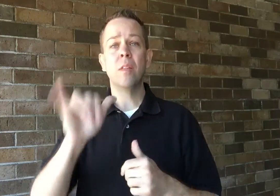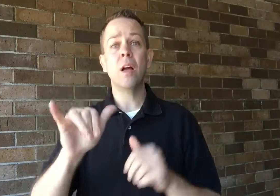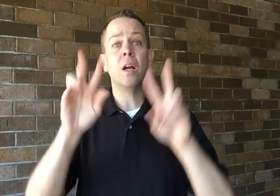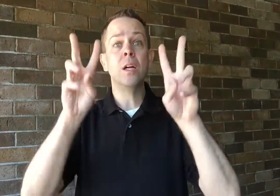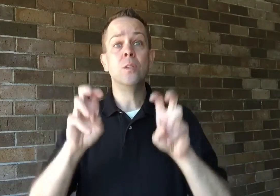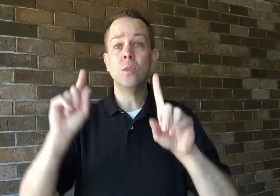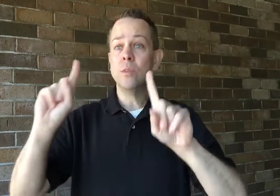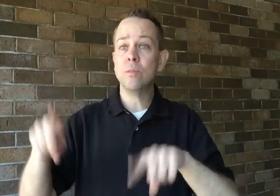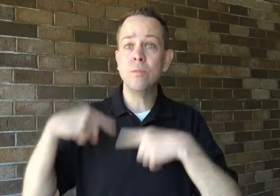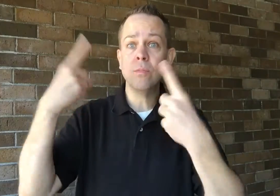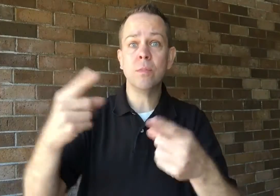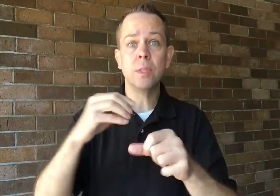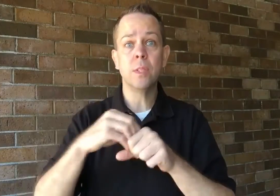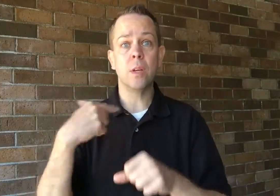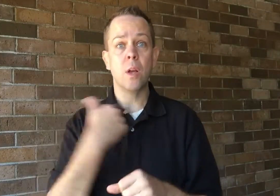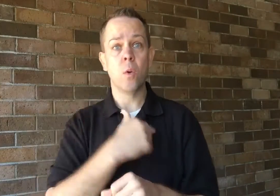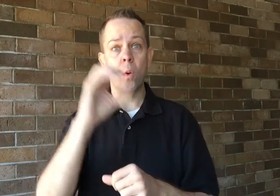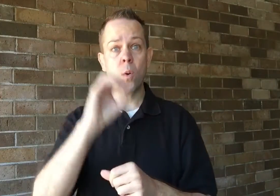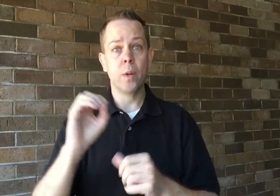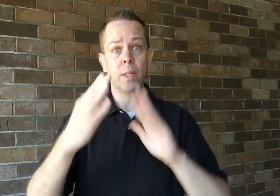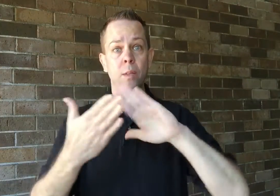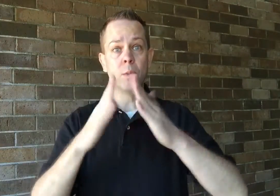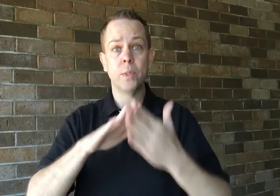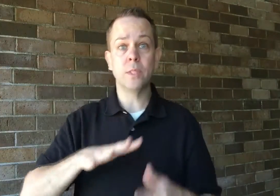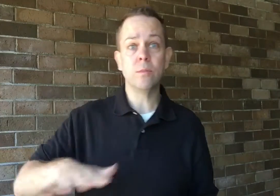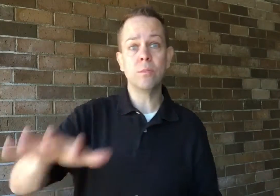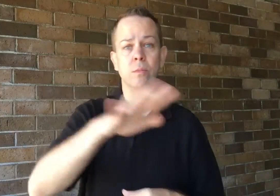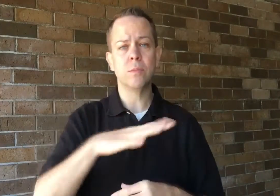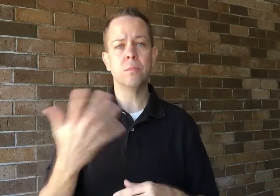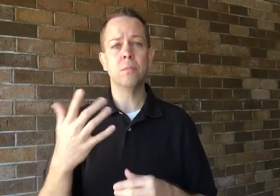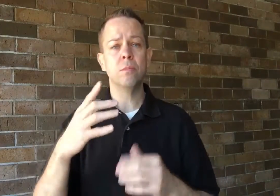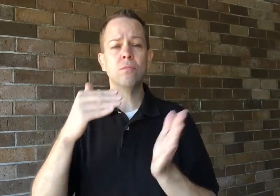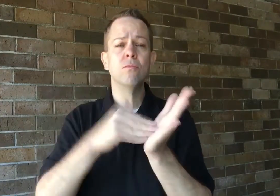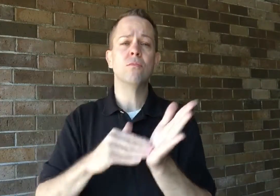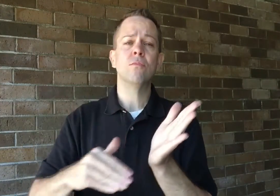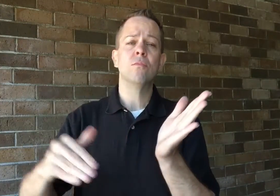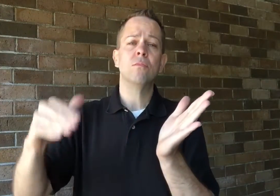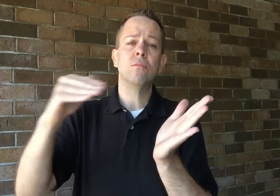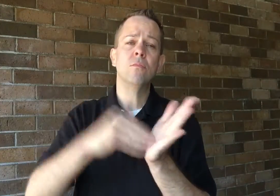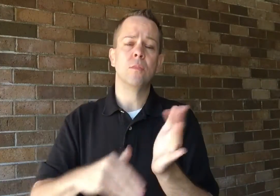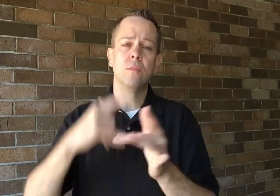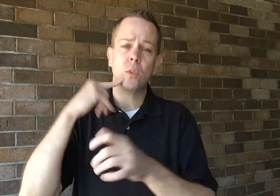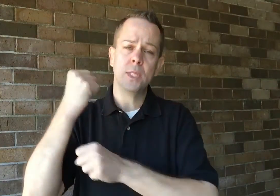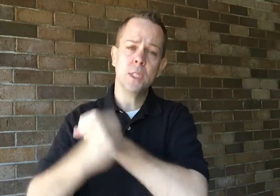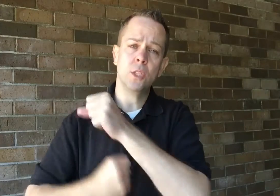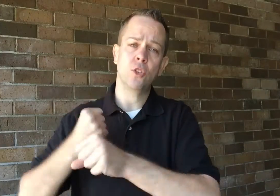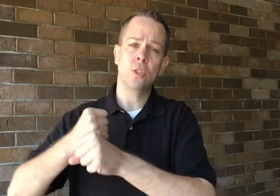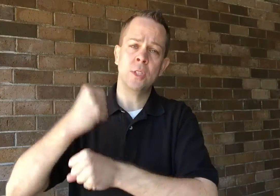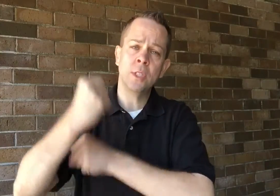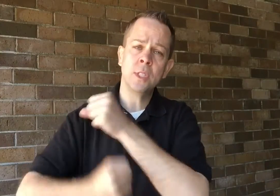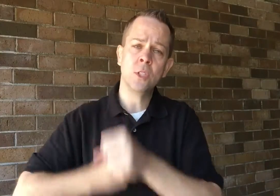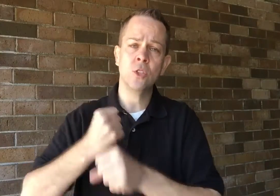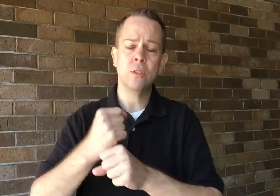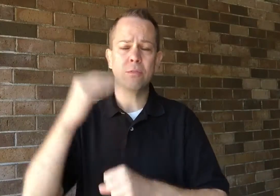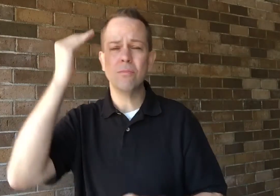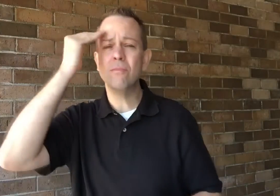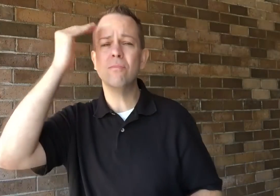These issues keep coming up again and again, year after year in our community.